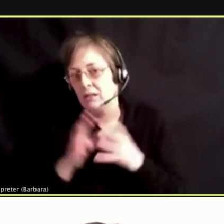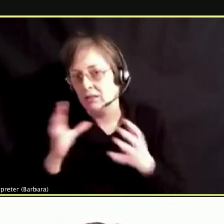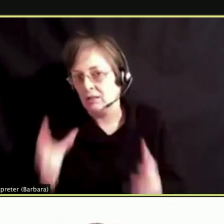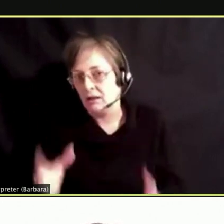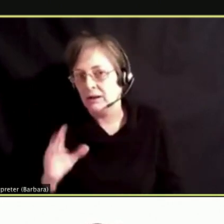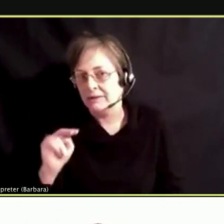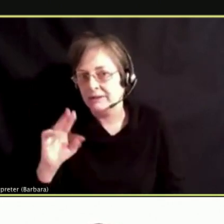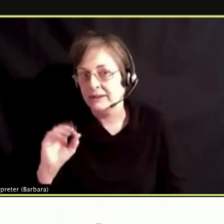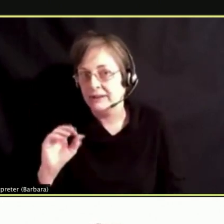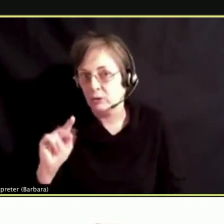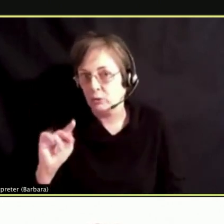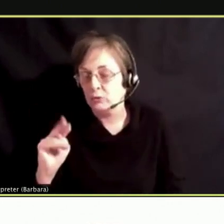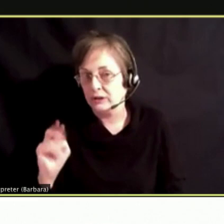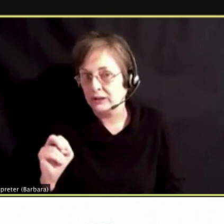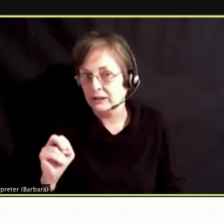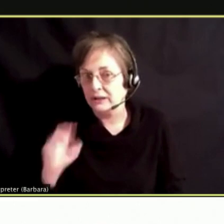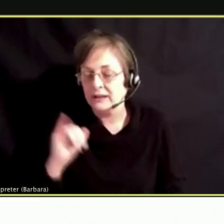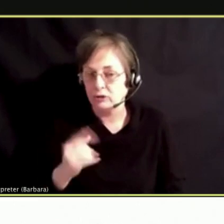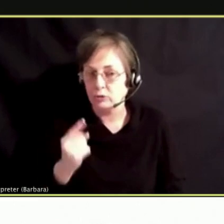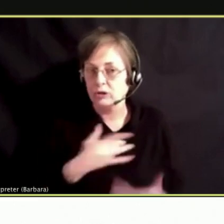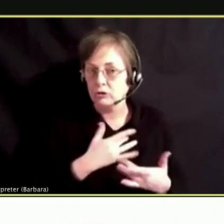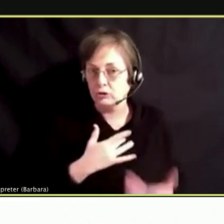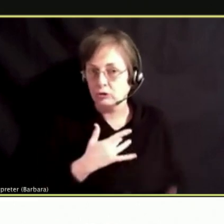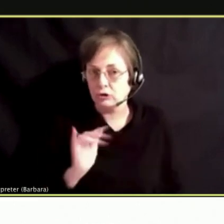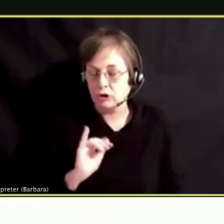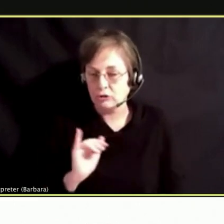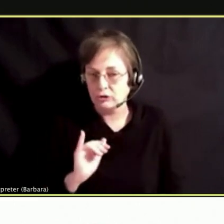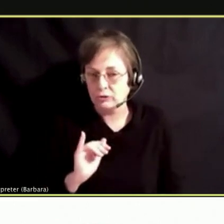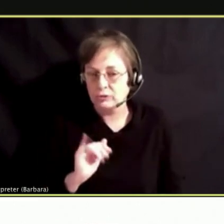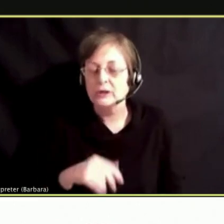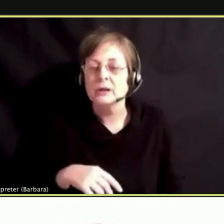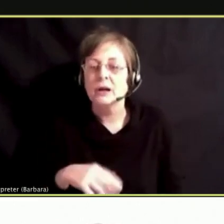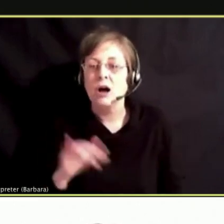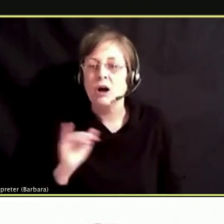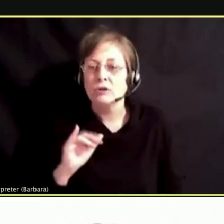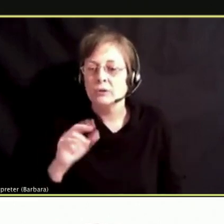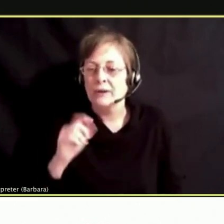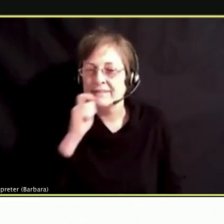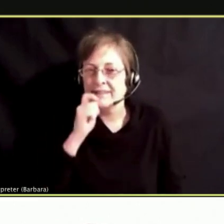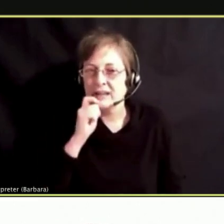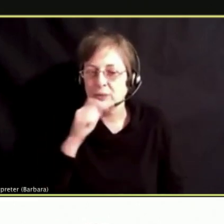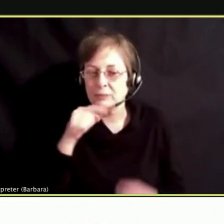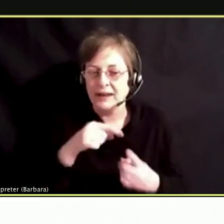THAT IS ONE OF THE CONCERNS. AND THERE ARE ALSO ONES THAT OF THC.